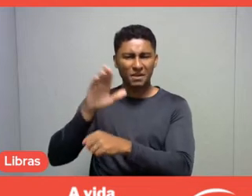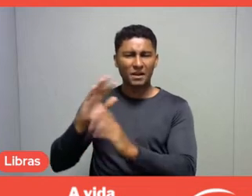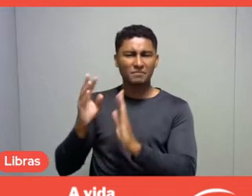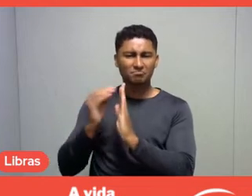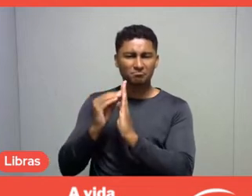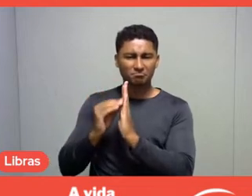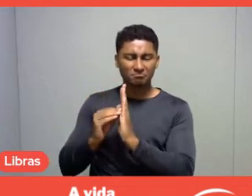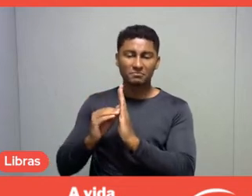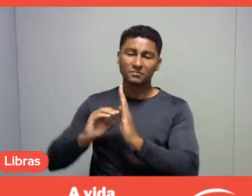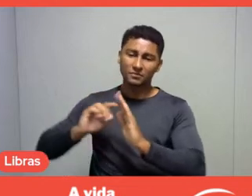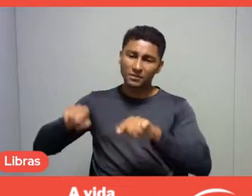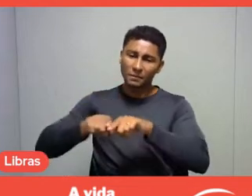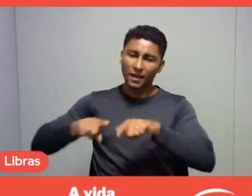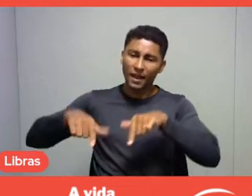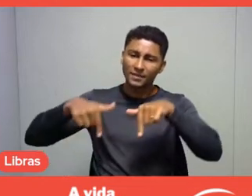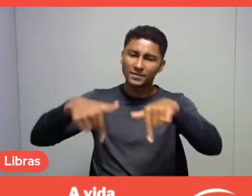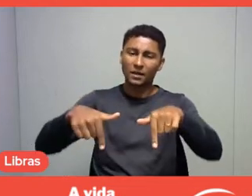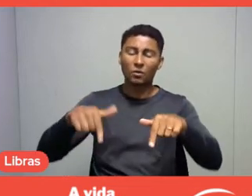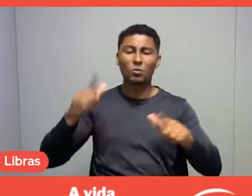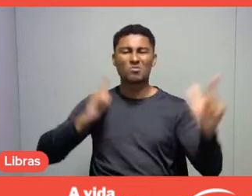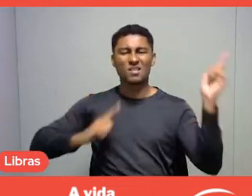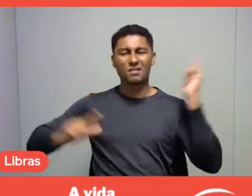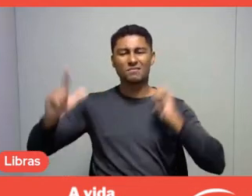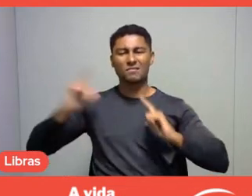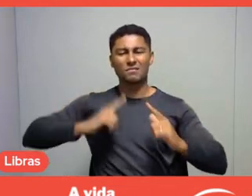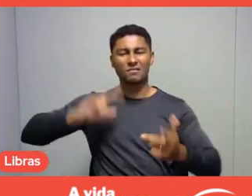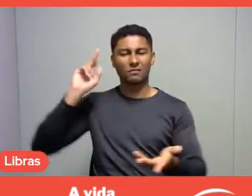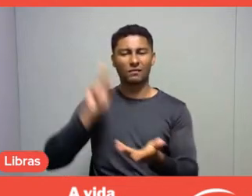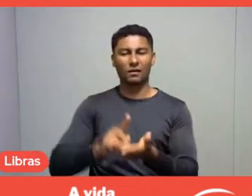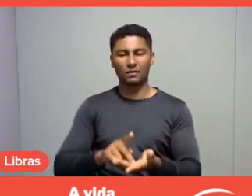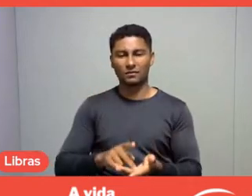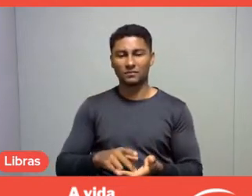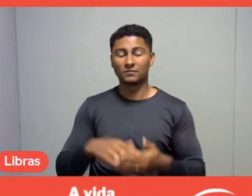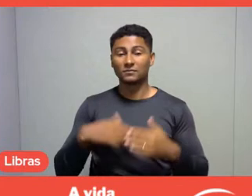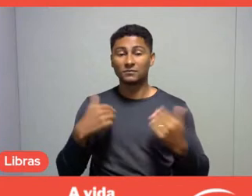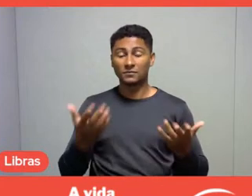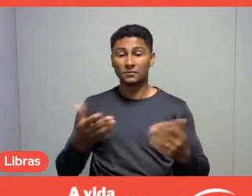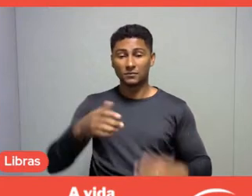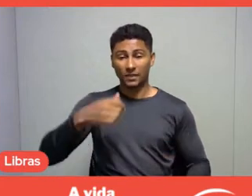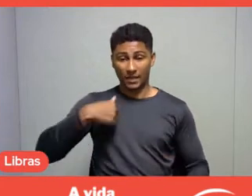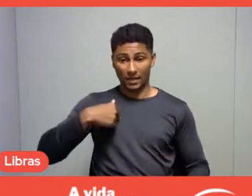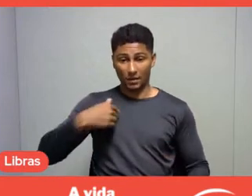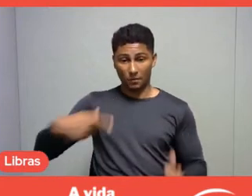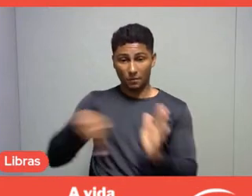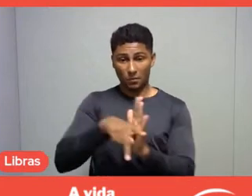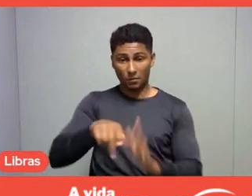And, personally, in the field, what I have been looking for within the institution,